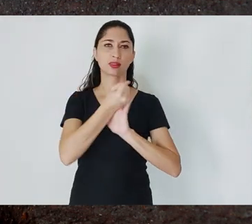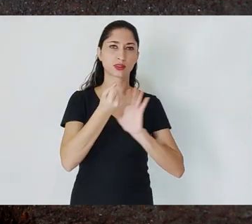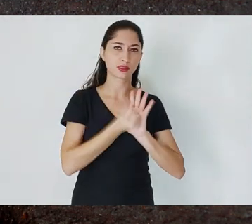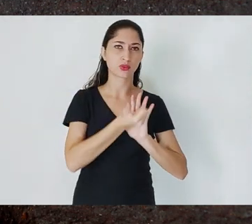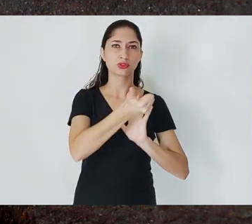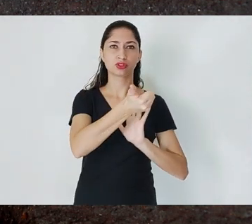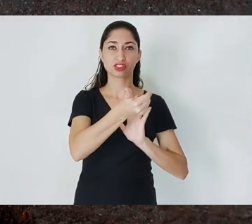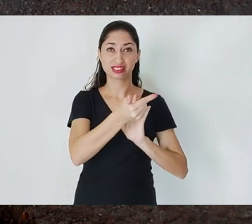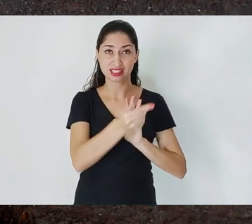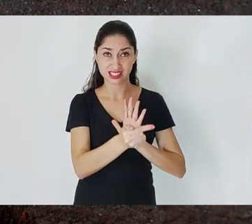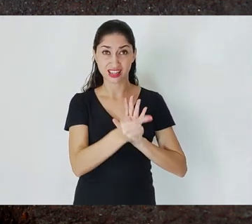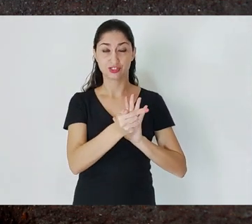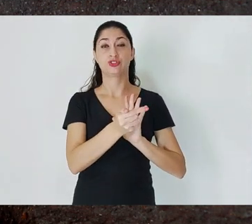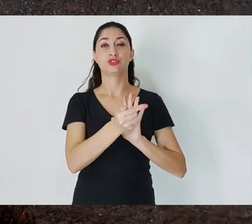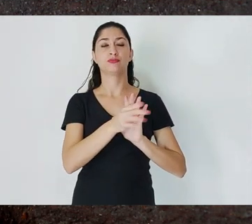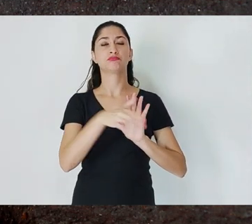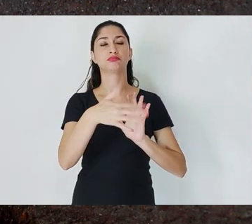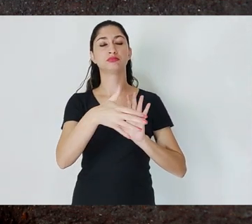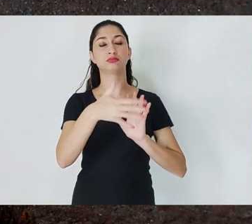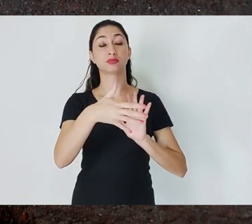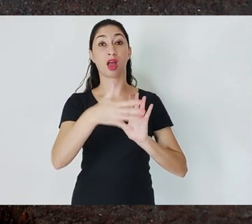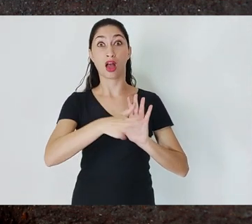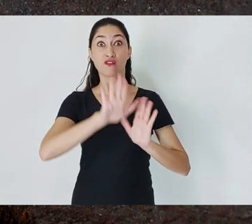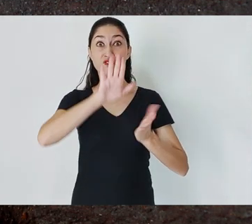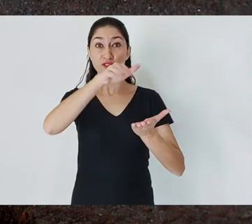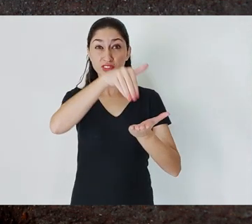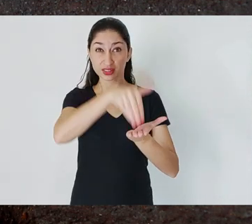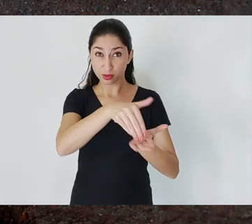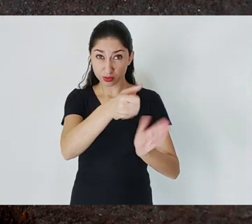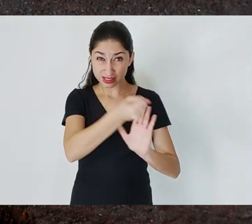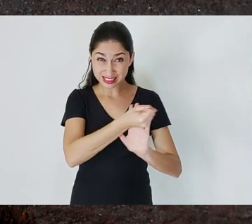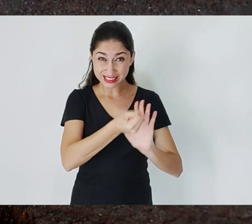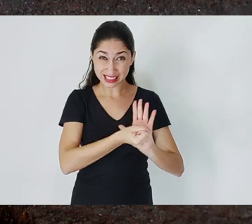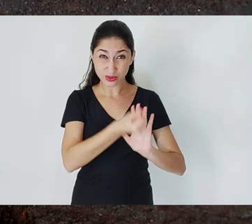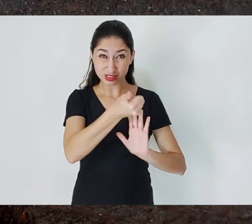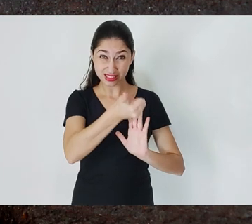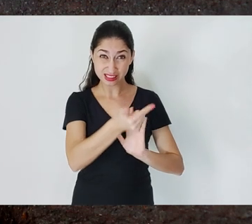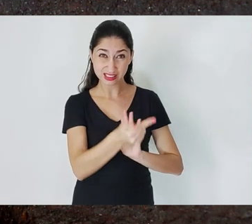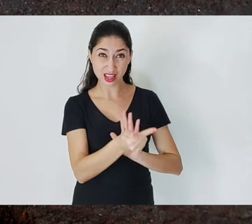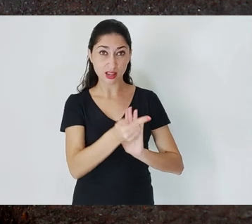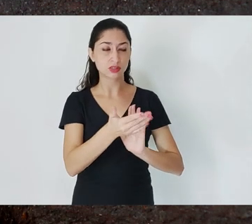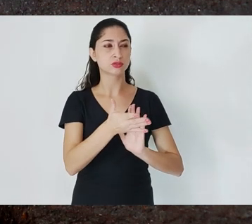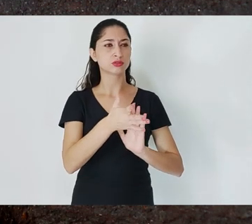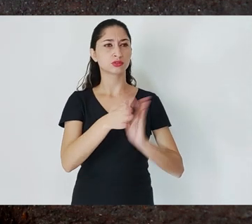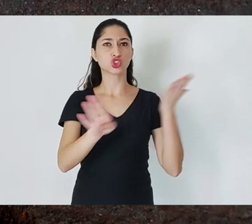at the end of the 17th, it was found in some regions